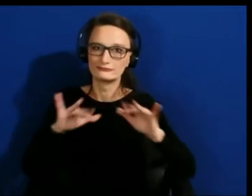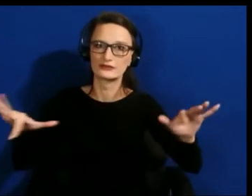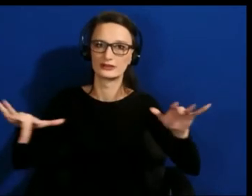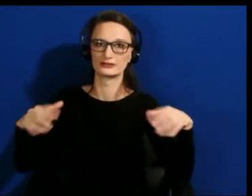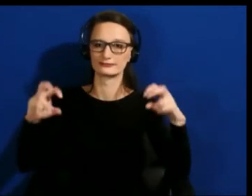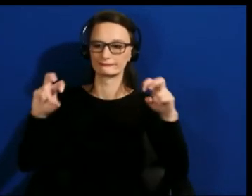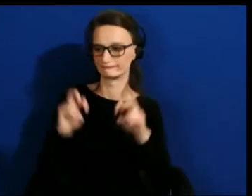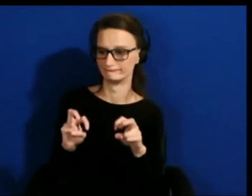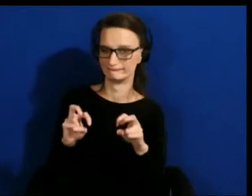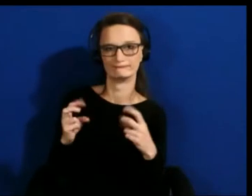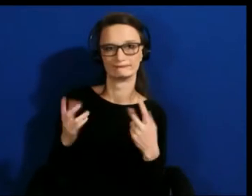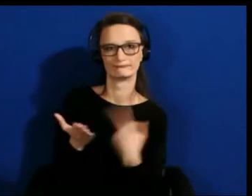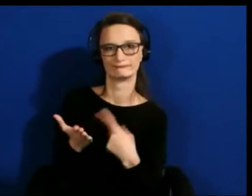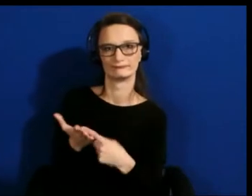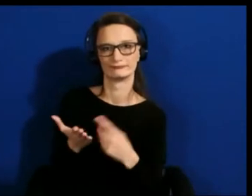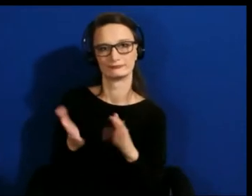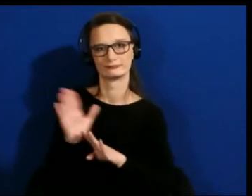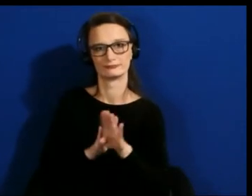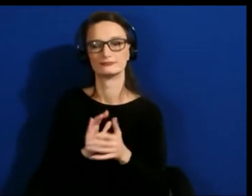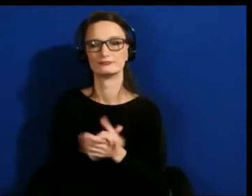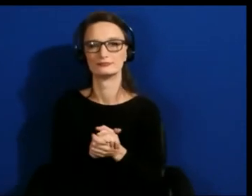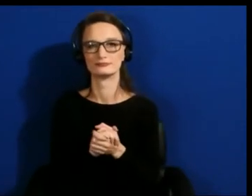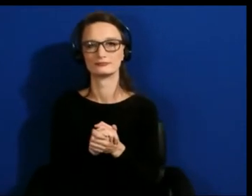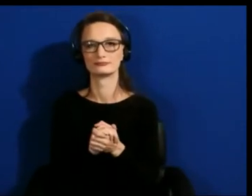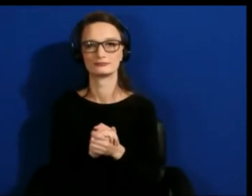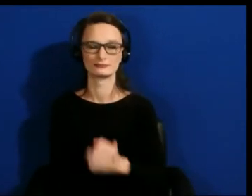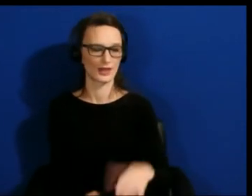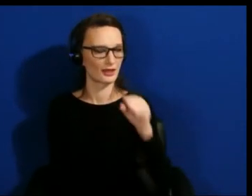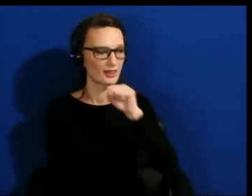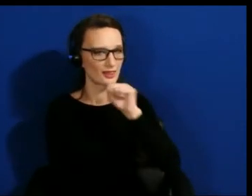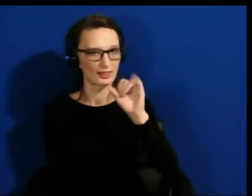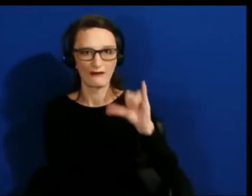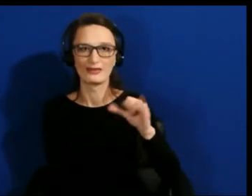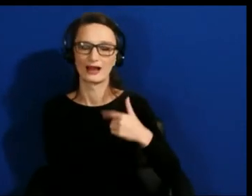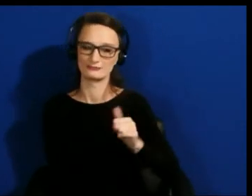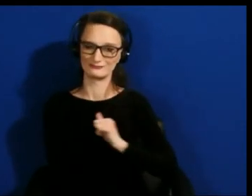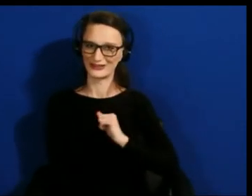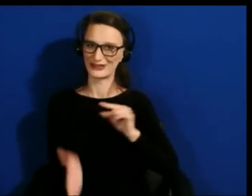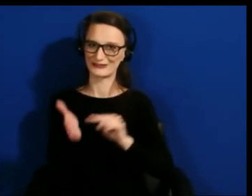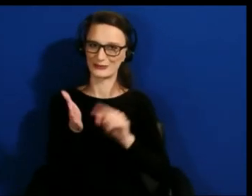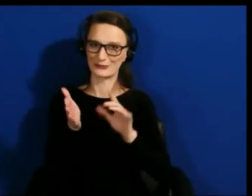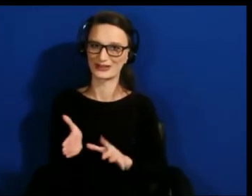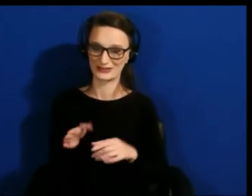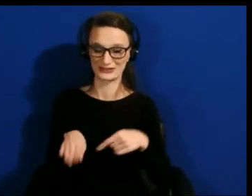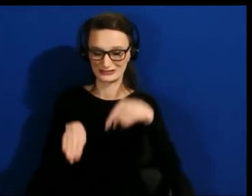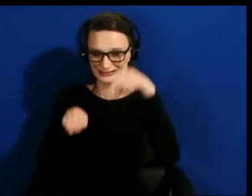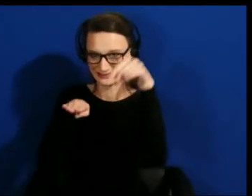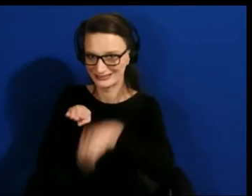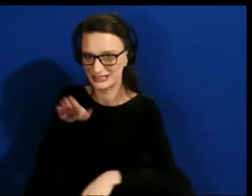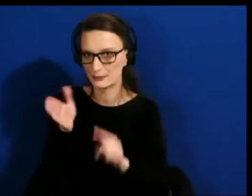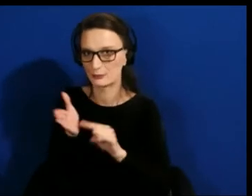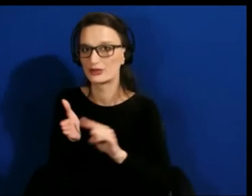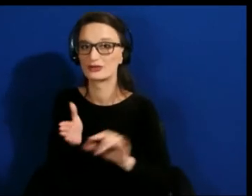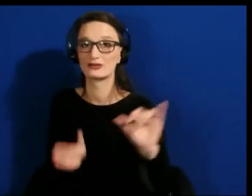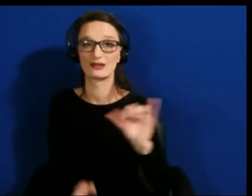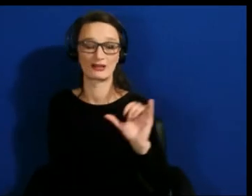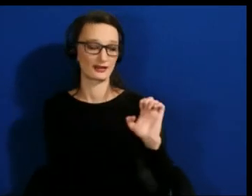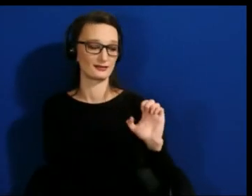As a researcher myself, deep research like ethnography, this is so valuable and not many people have